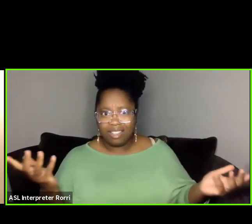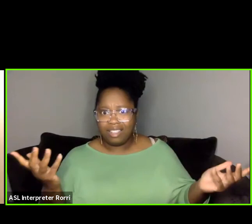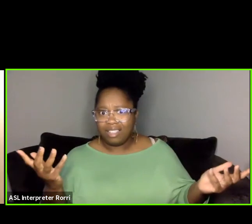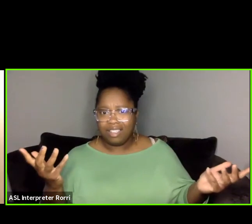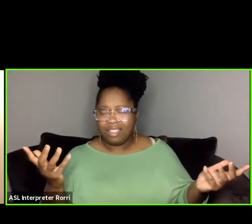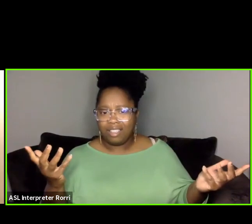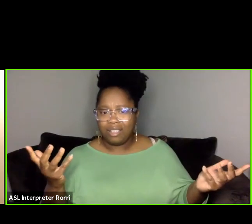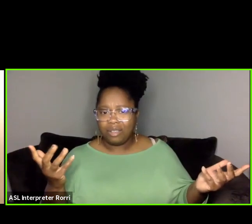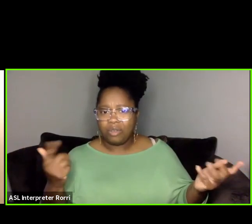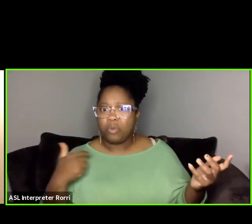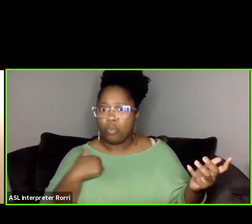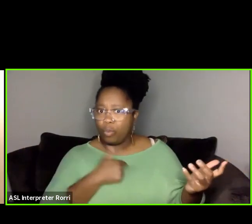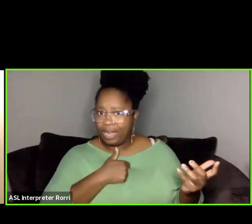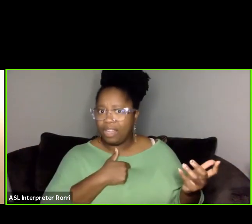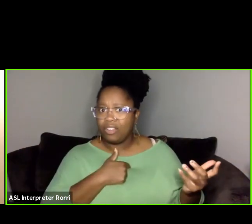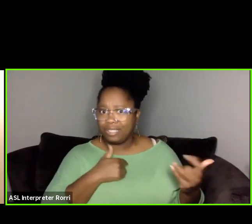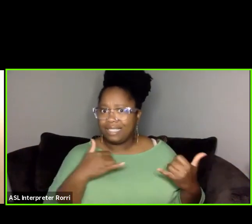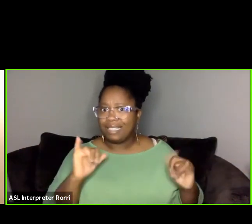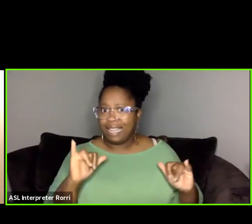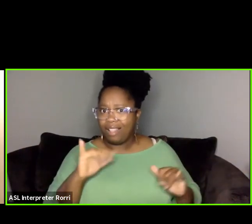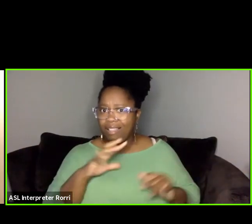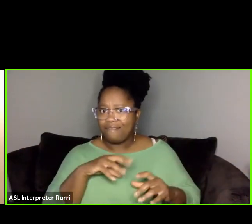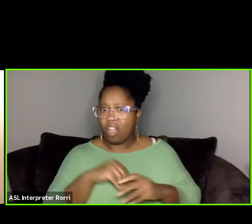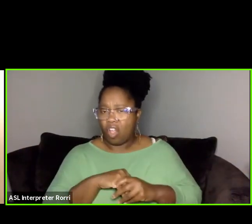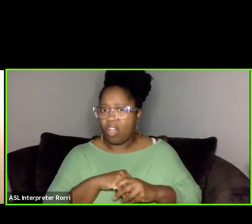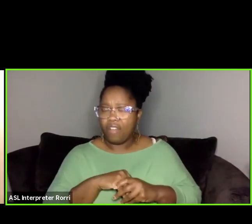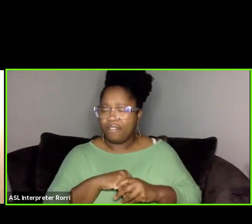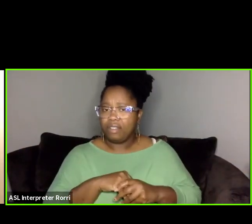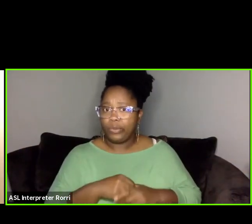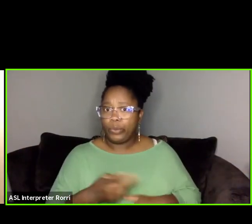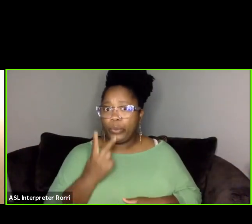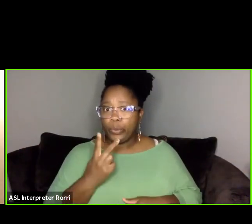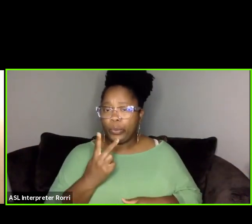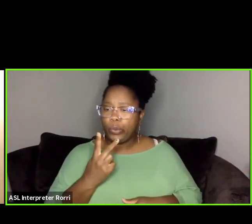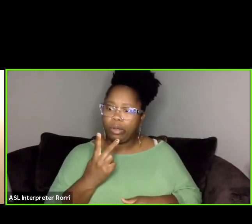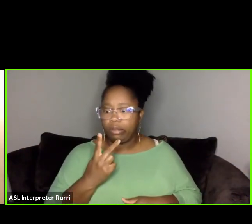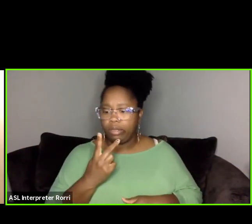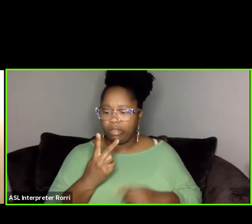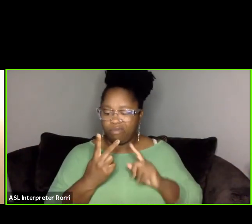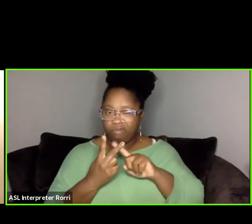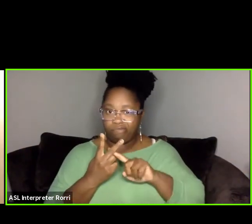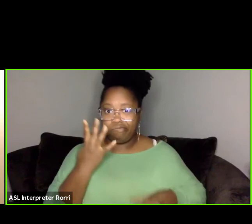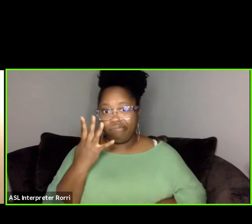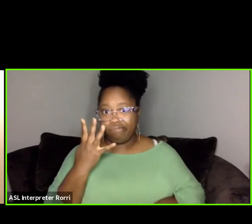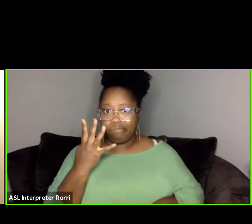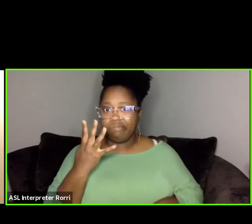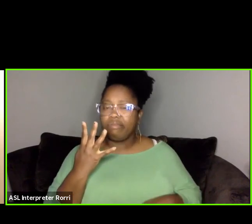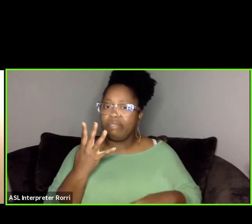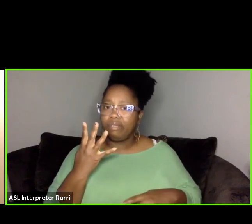or we'll say multiple converging pandemics. So, and we're all doing our best. So no worries at all there.